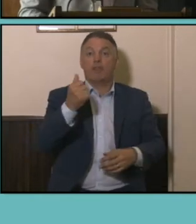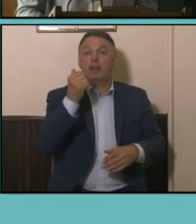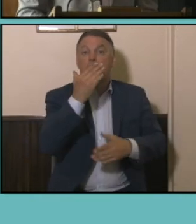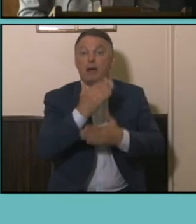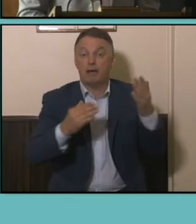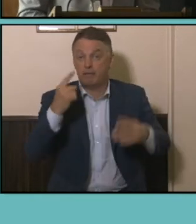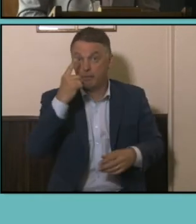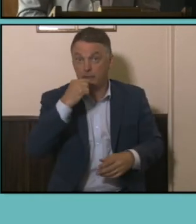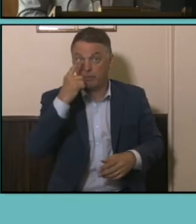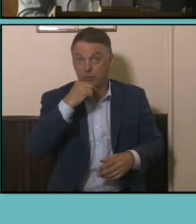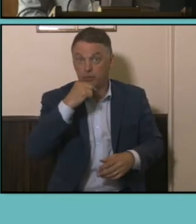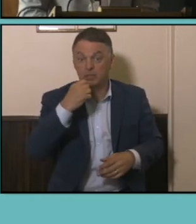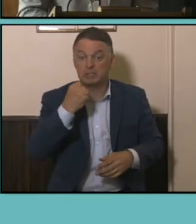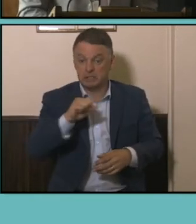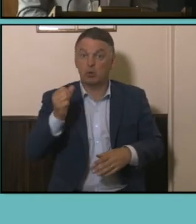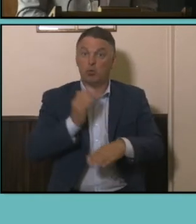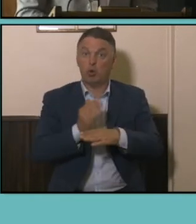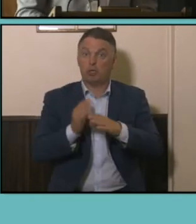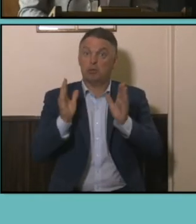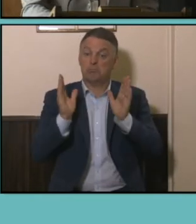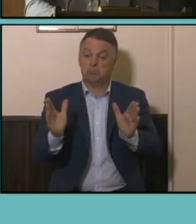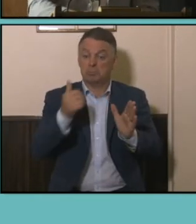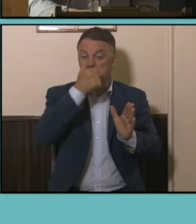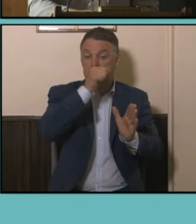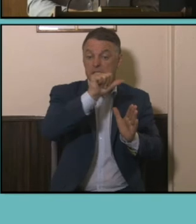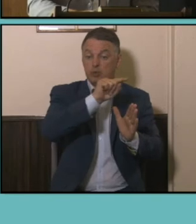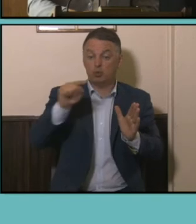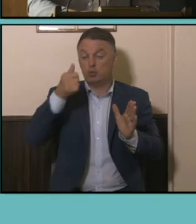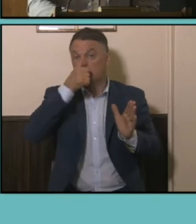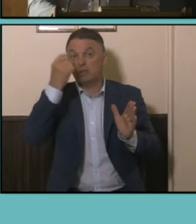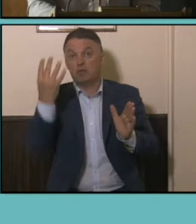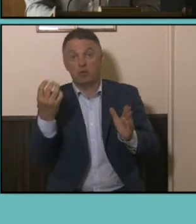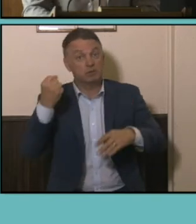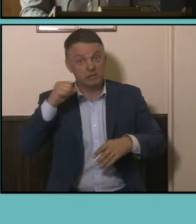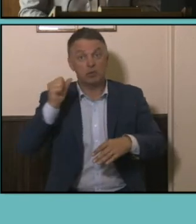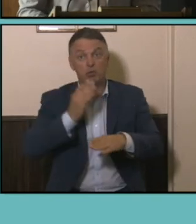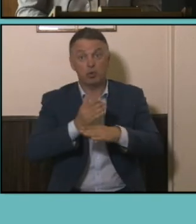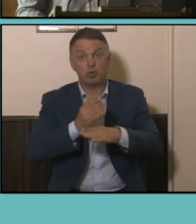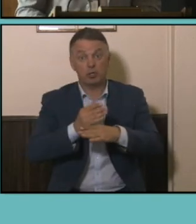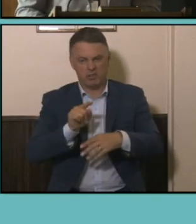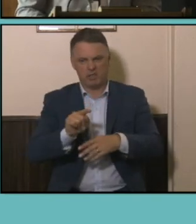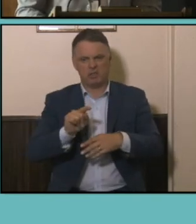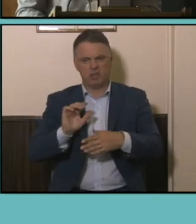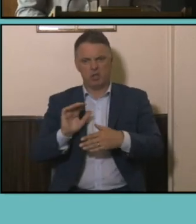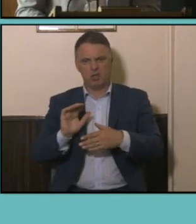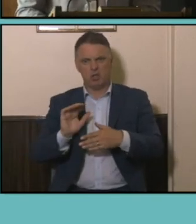the Census that they were still working at 62 -64 which was still above 5% by 75